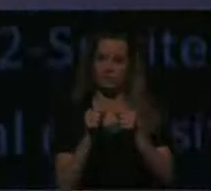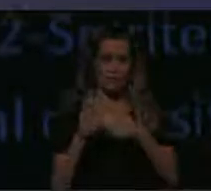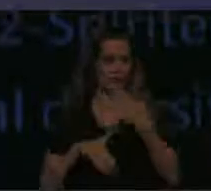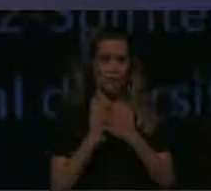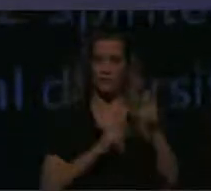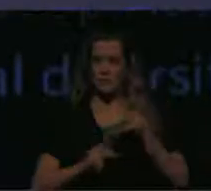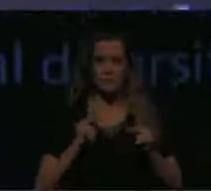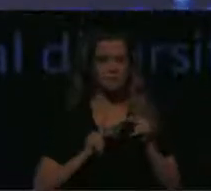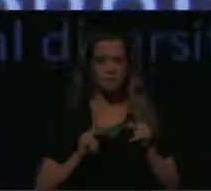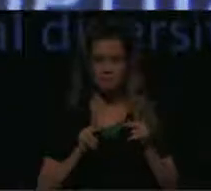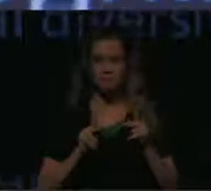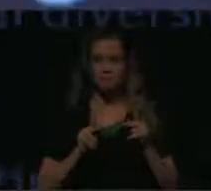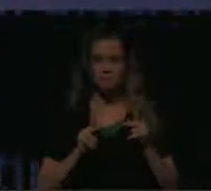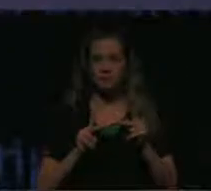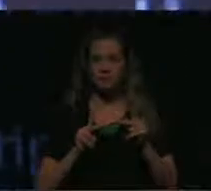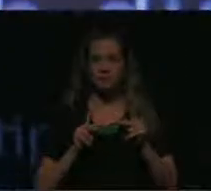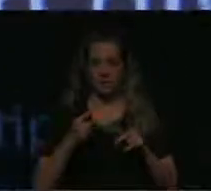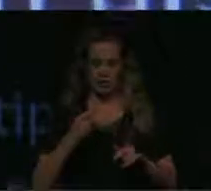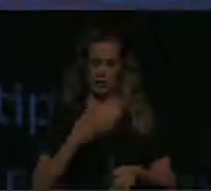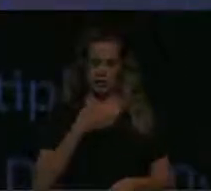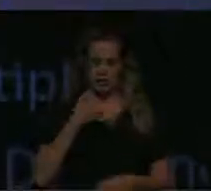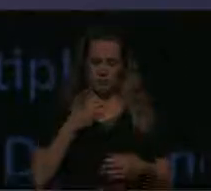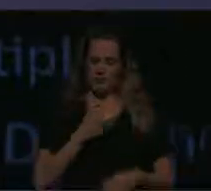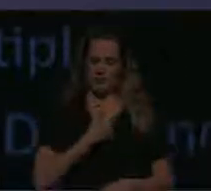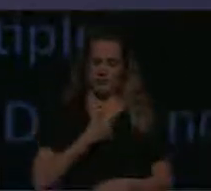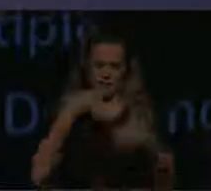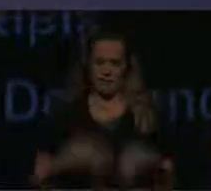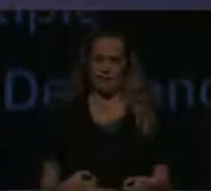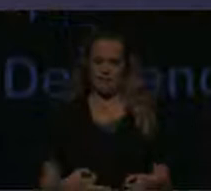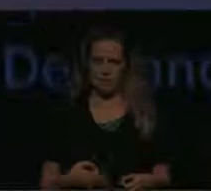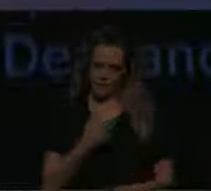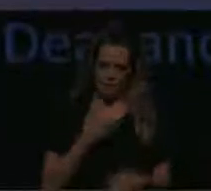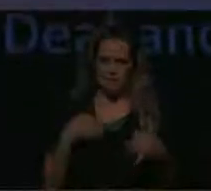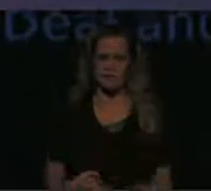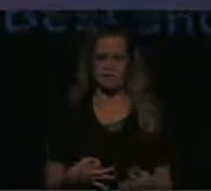This means that we get to decide our lives for ourselves. We celebrate the beautiful